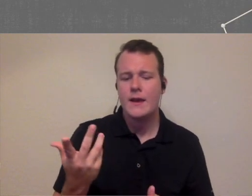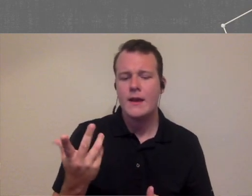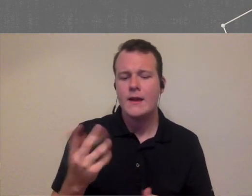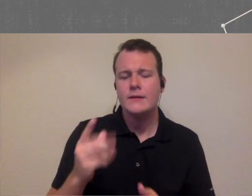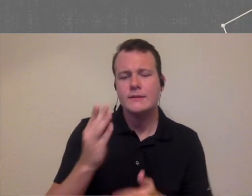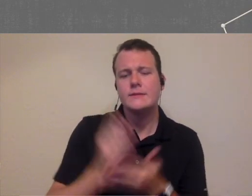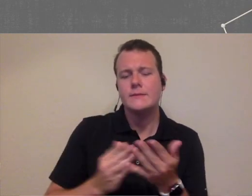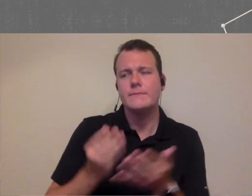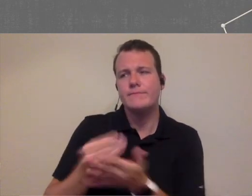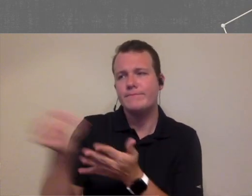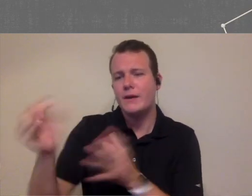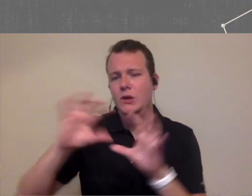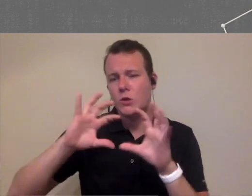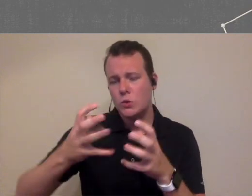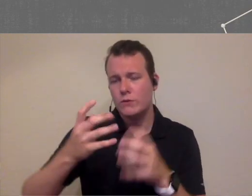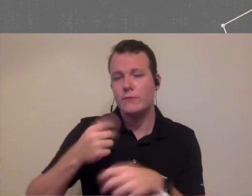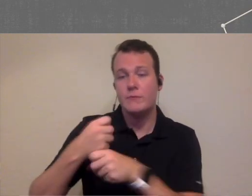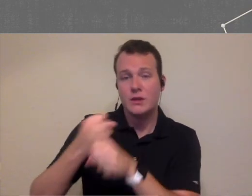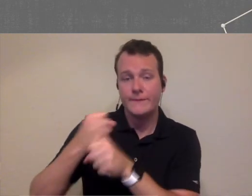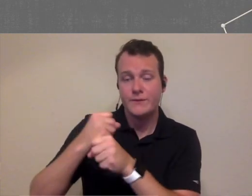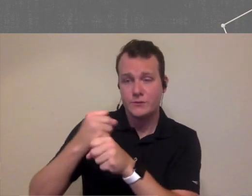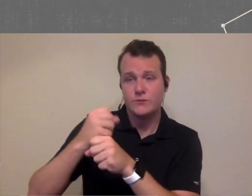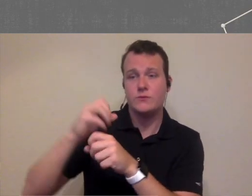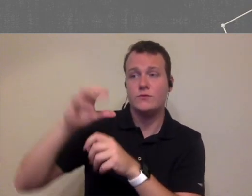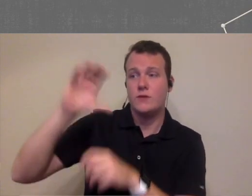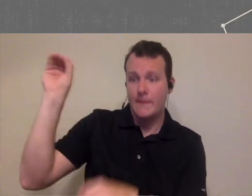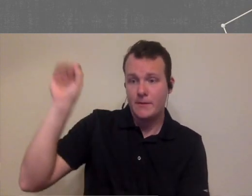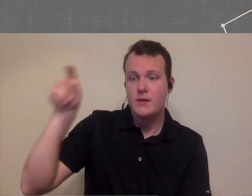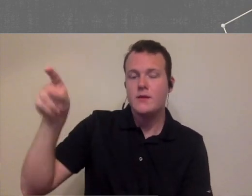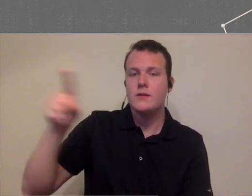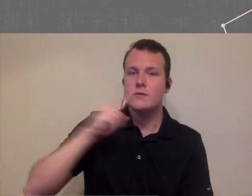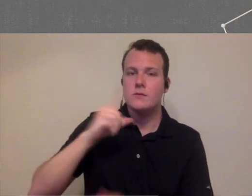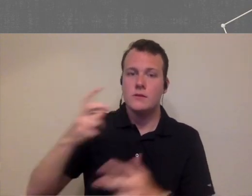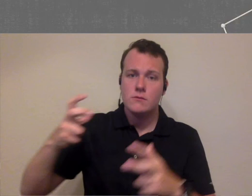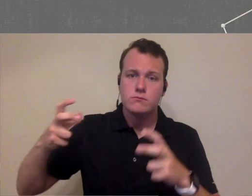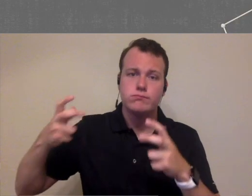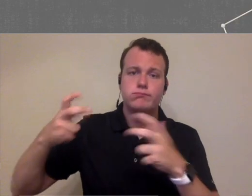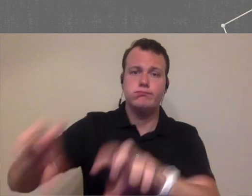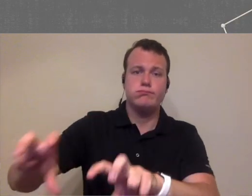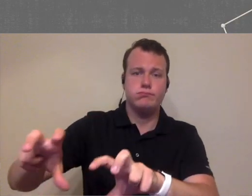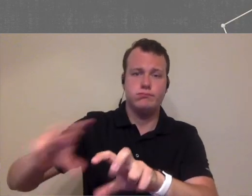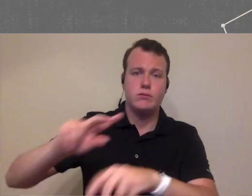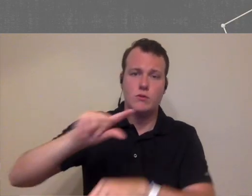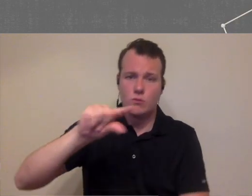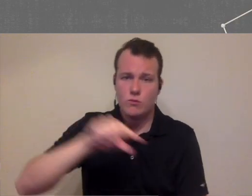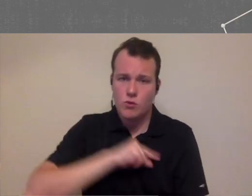but some of them you know some of the buying groups from the manufacturers they put a lot of time a lot of effort into the kind of quality the resources